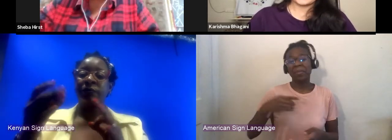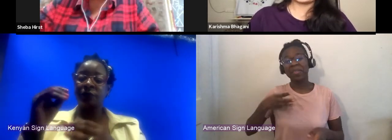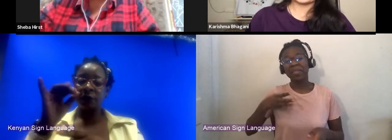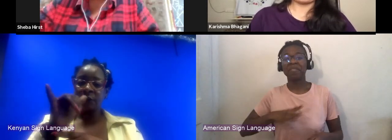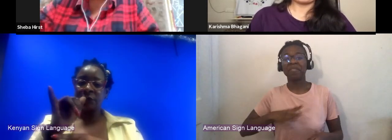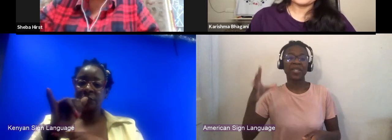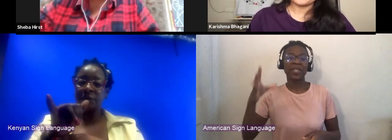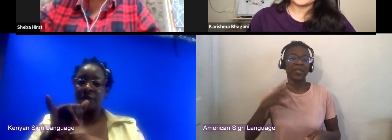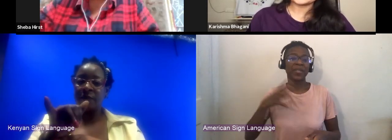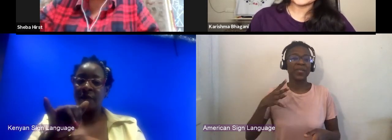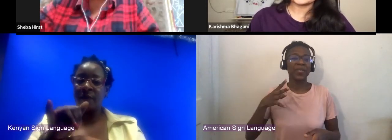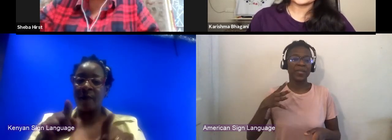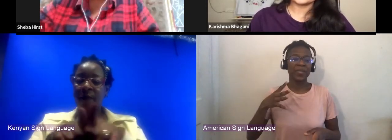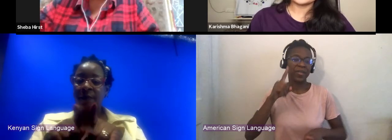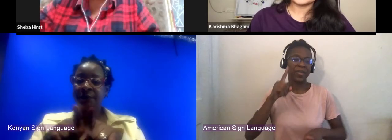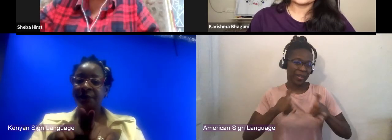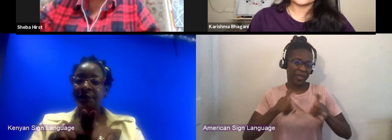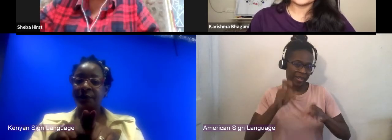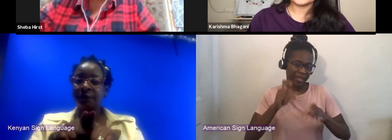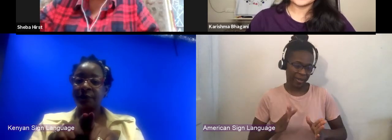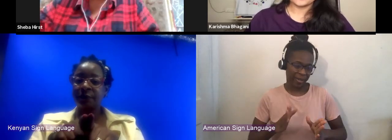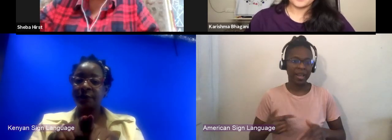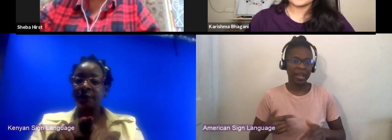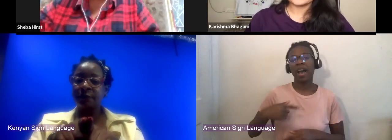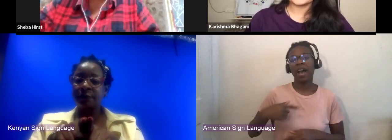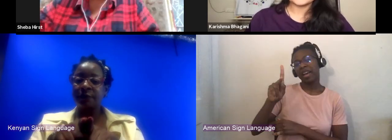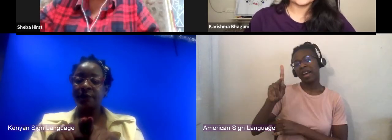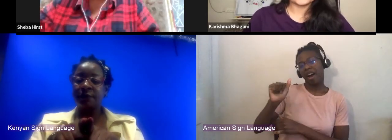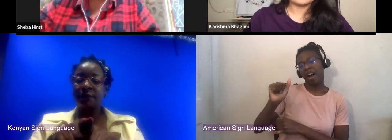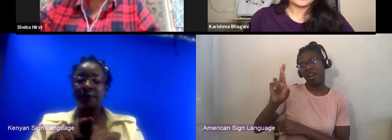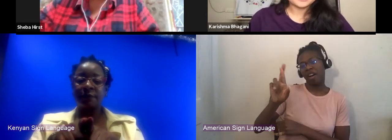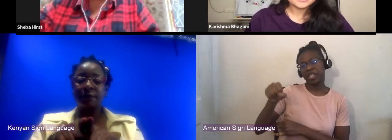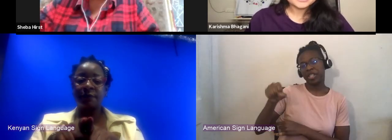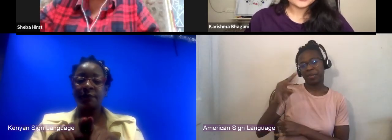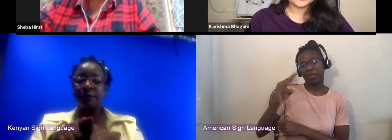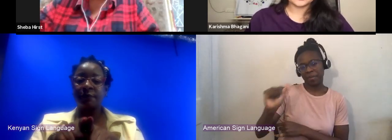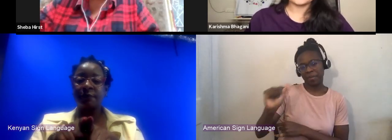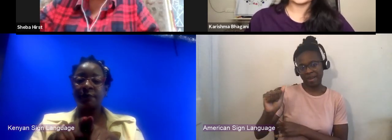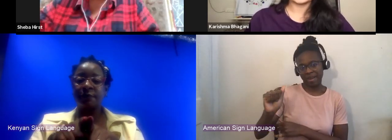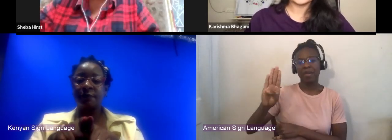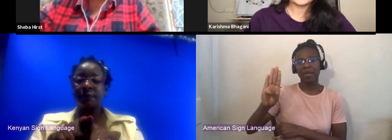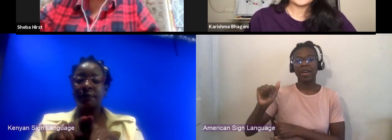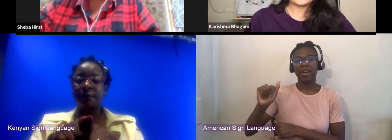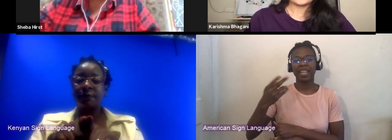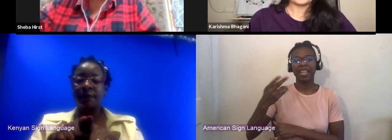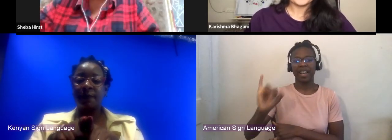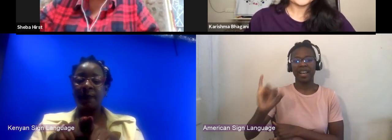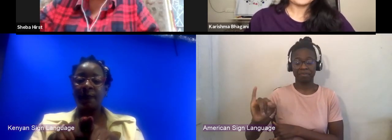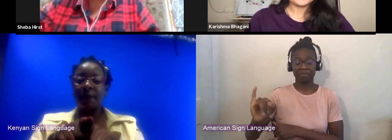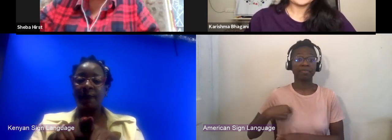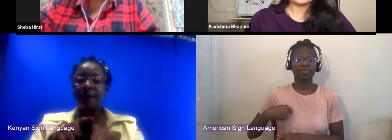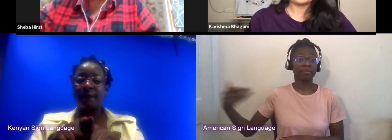and I'm very, very excited to be introducing our panelist today, Sheba Hirst who's with us. Hi Sheba.